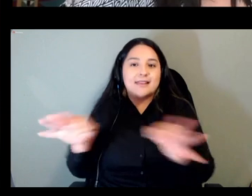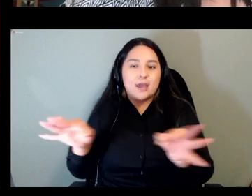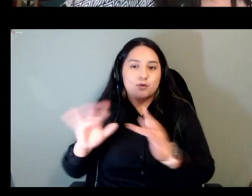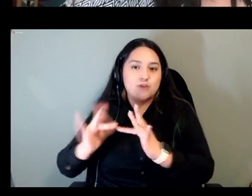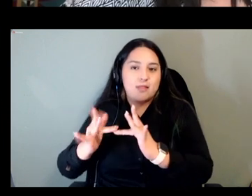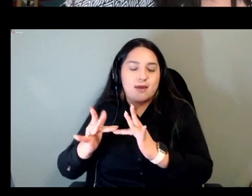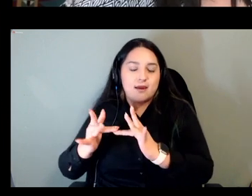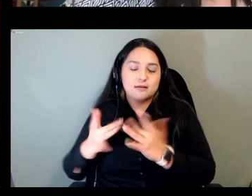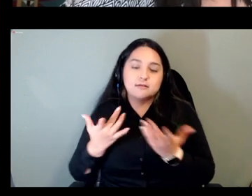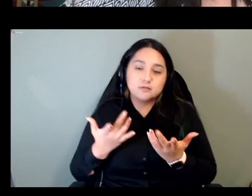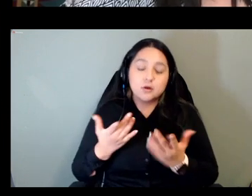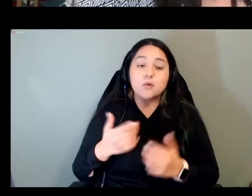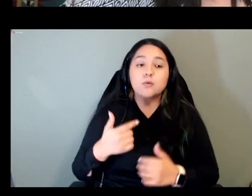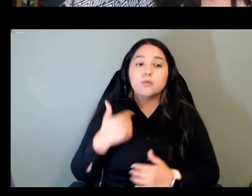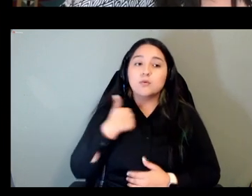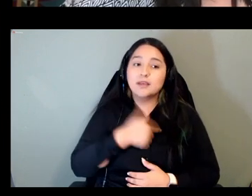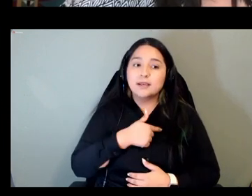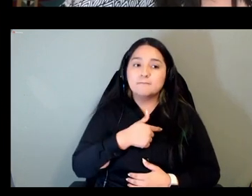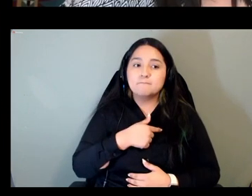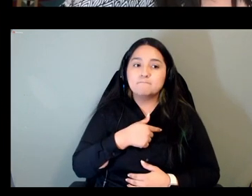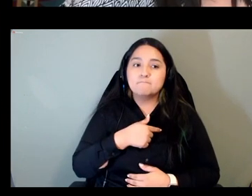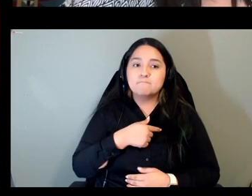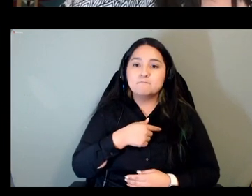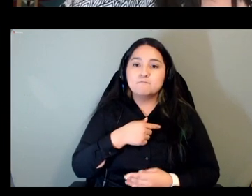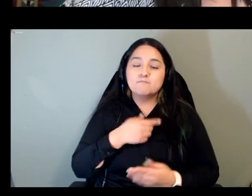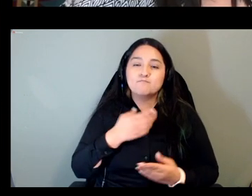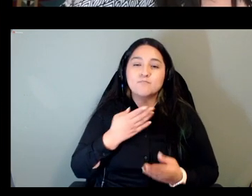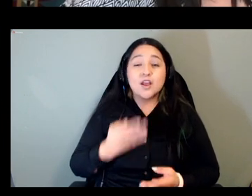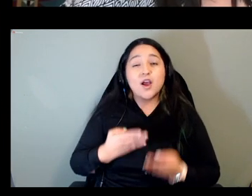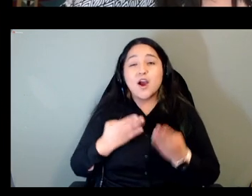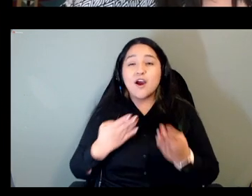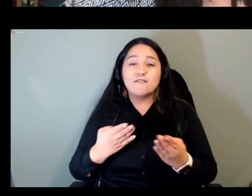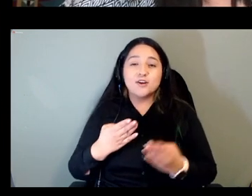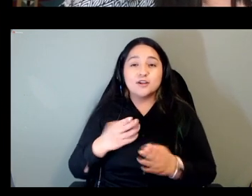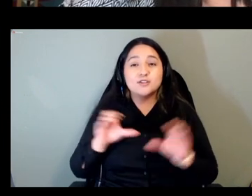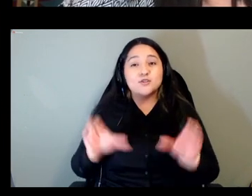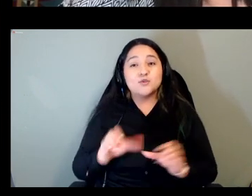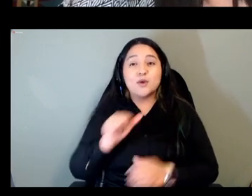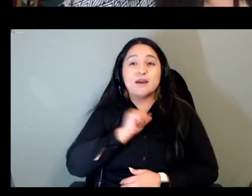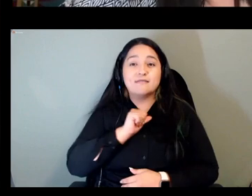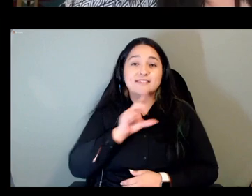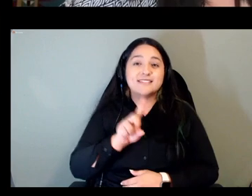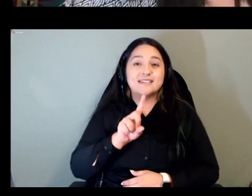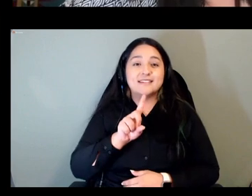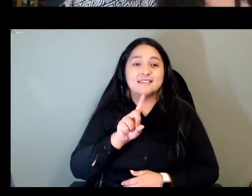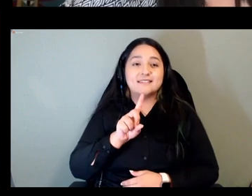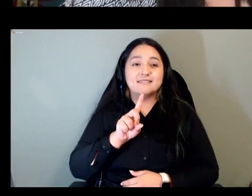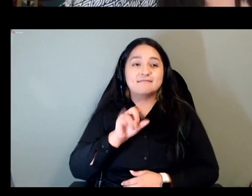we offered kind of a diy approach governor expressed his commitment to this project and